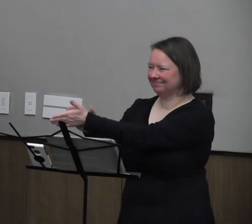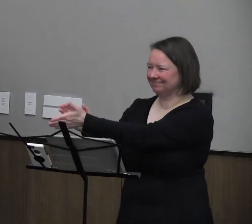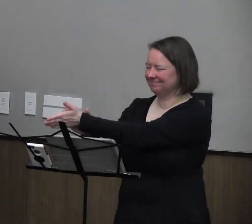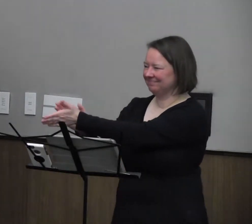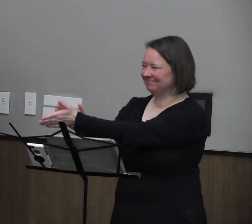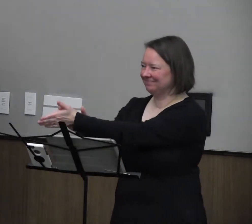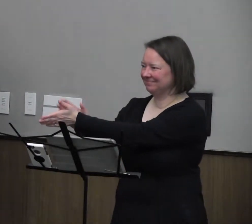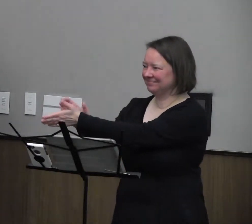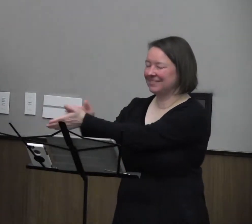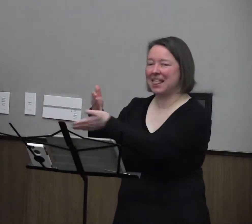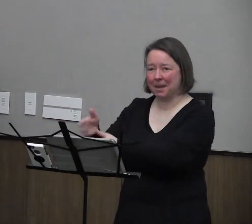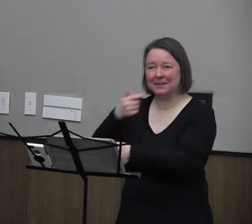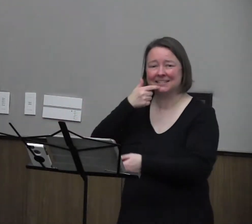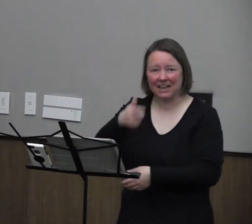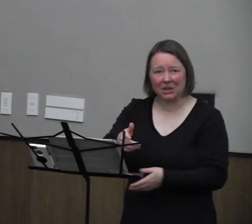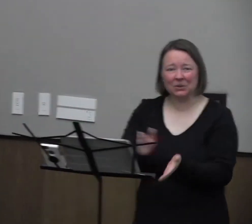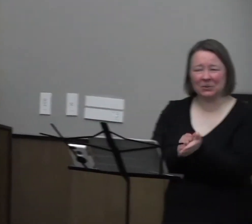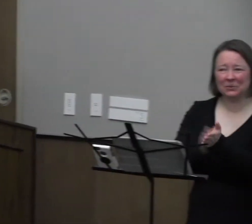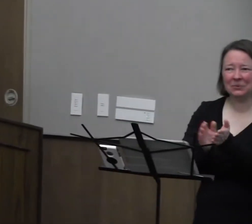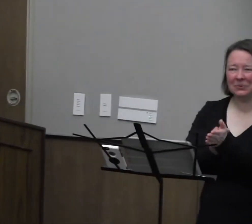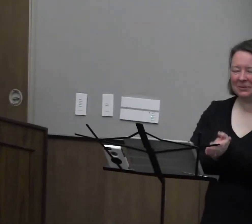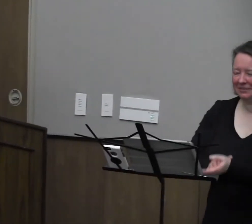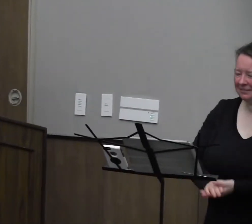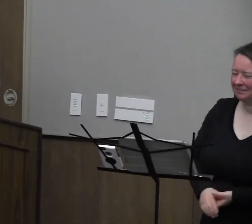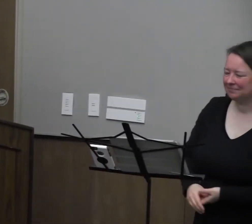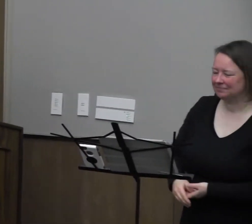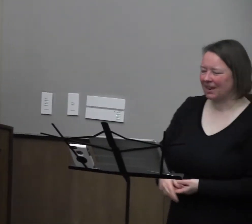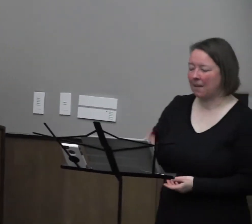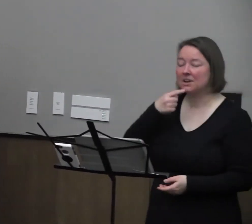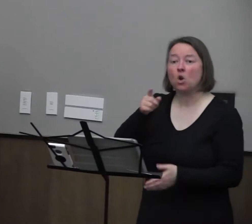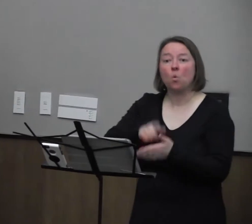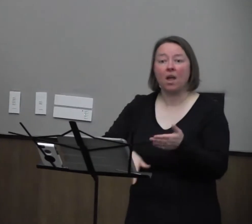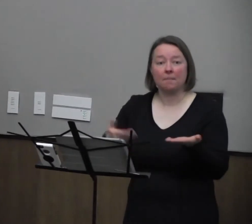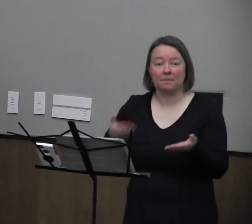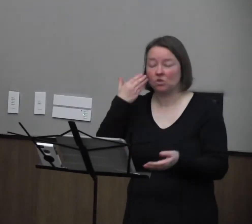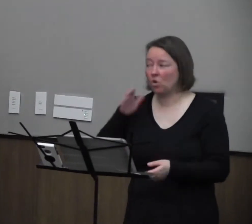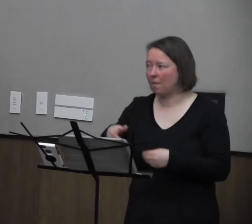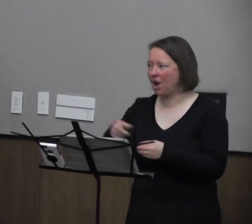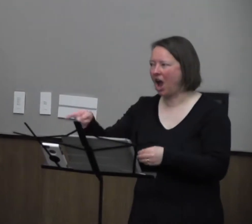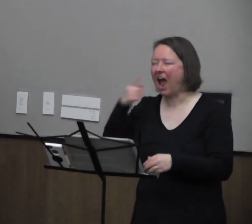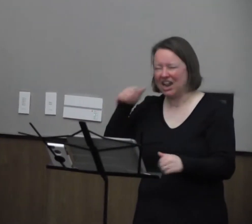And let me tell you what you may not know about her. I challenged Rita one time.